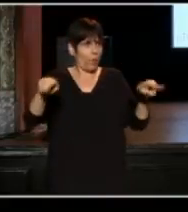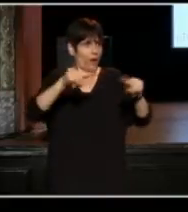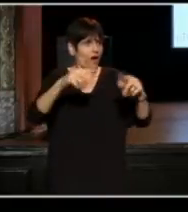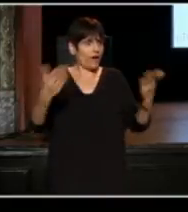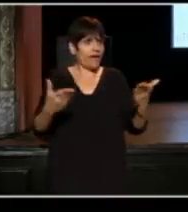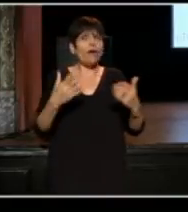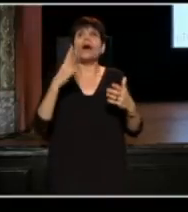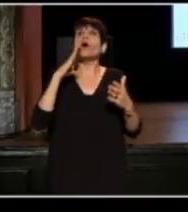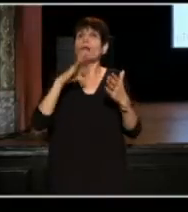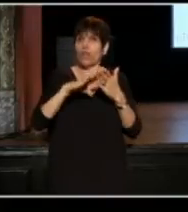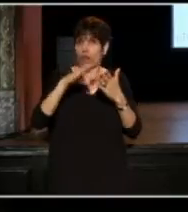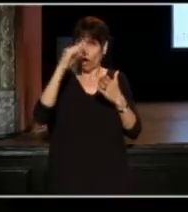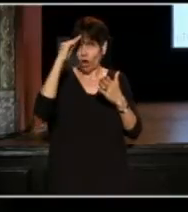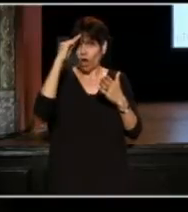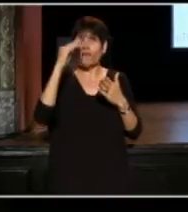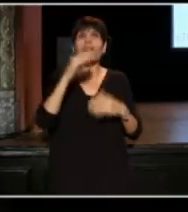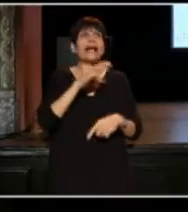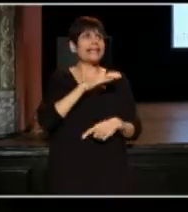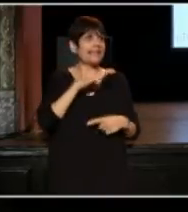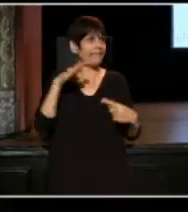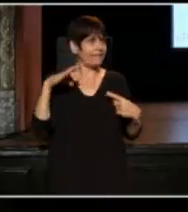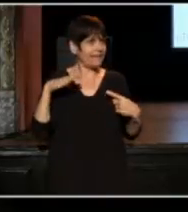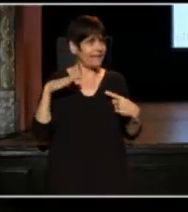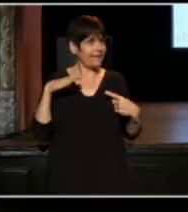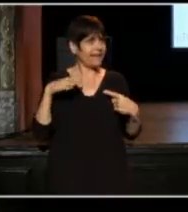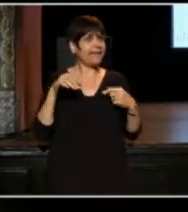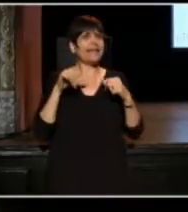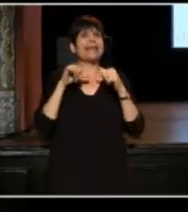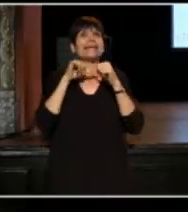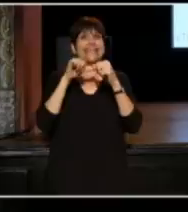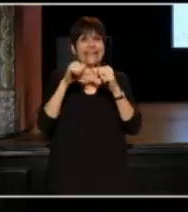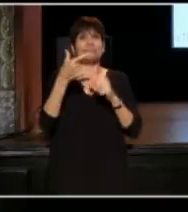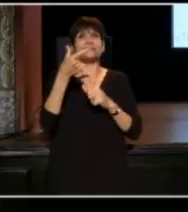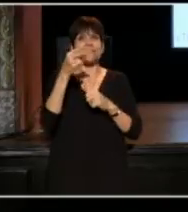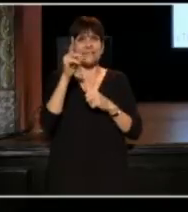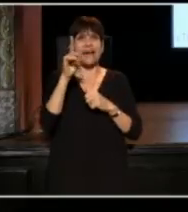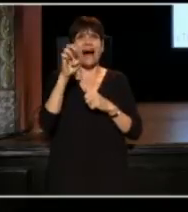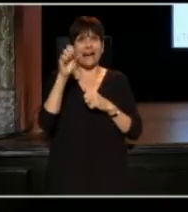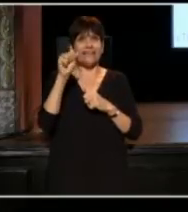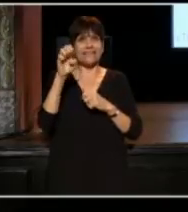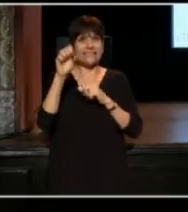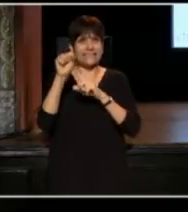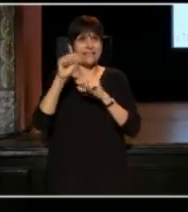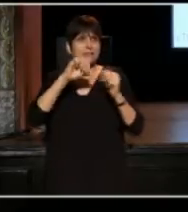We've learnt that Cleveland keeps goddesses inside of its closets.